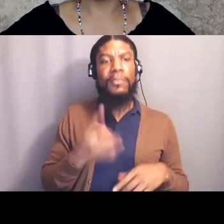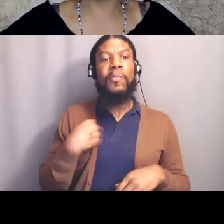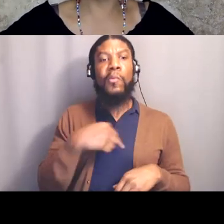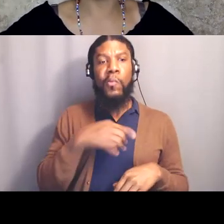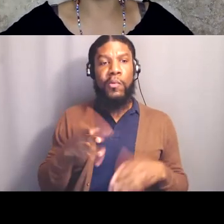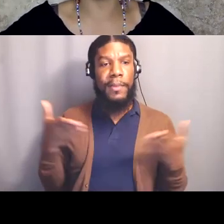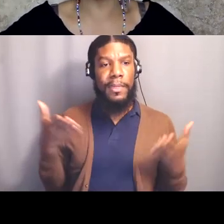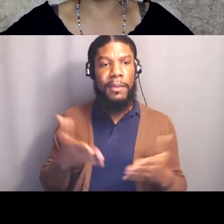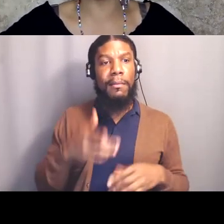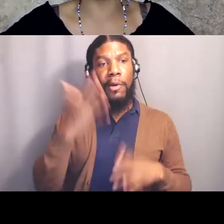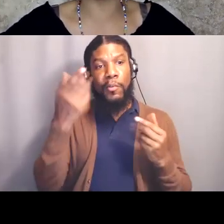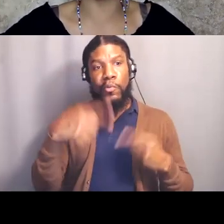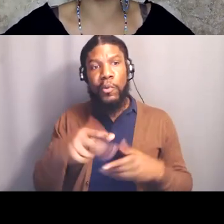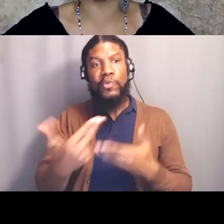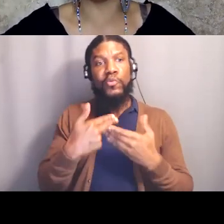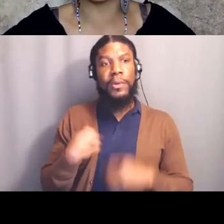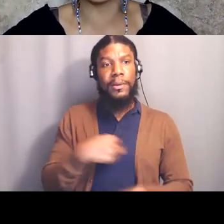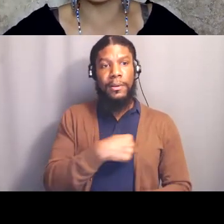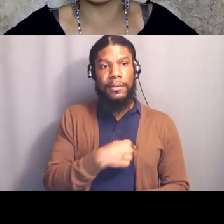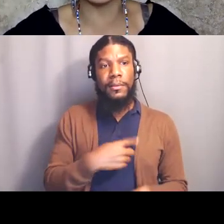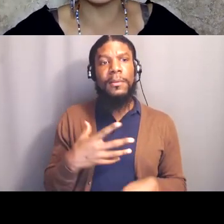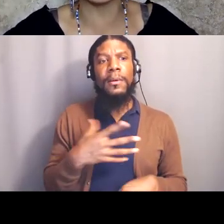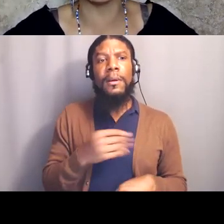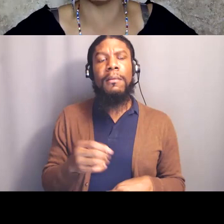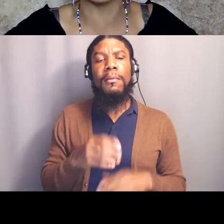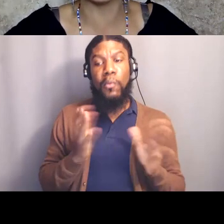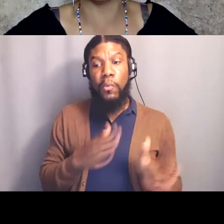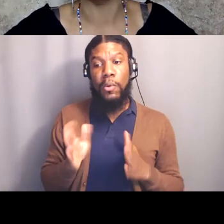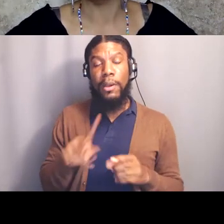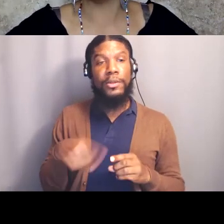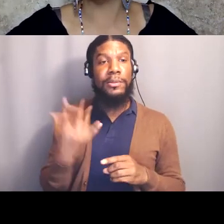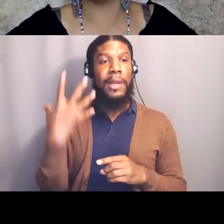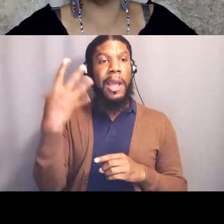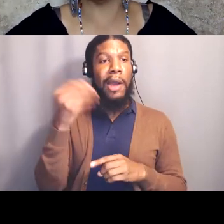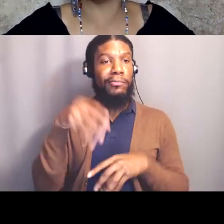and then organizing, isn't just protesting in the streets, It's also planning, please join us